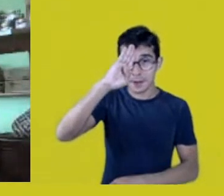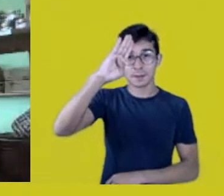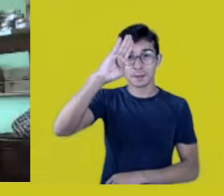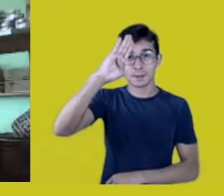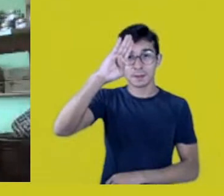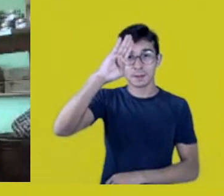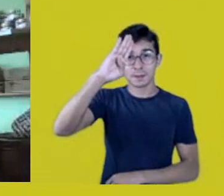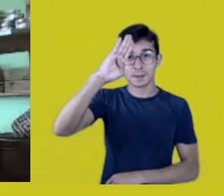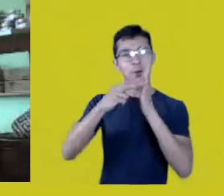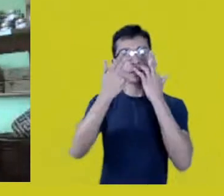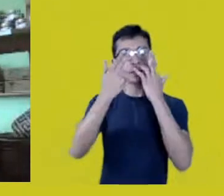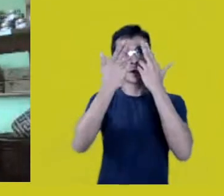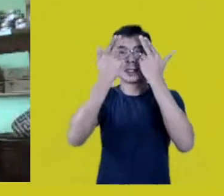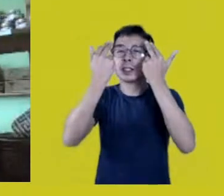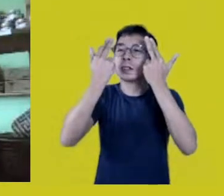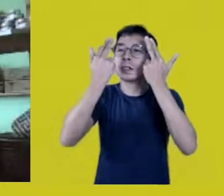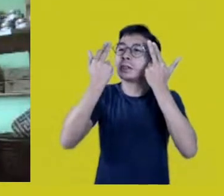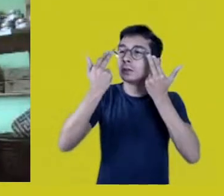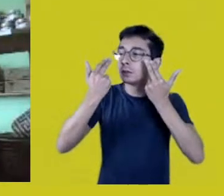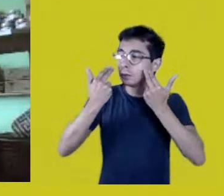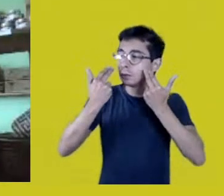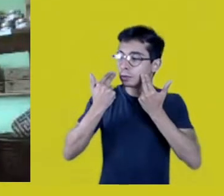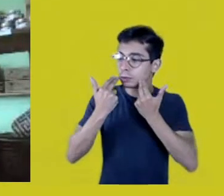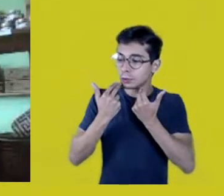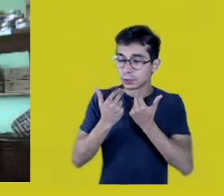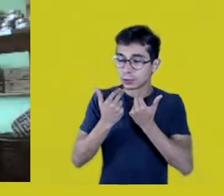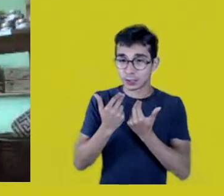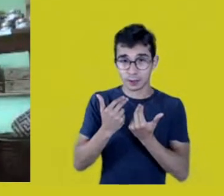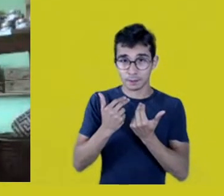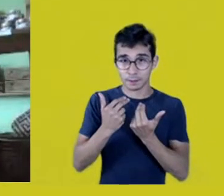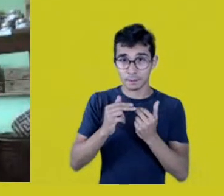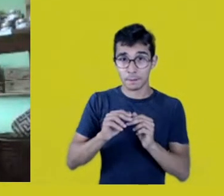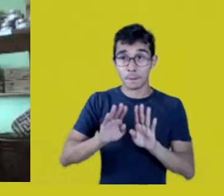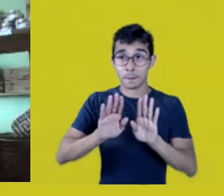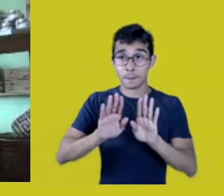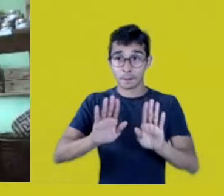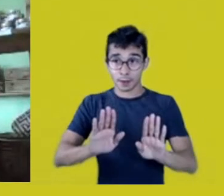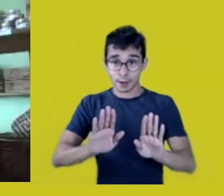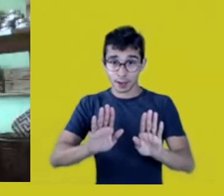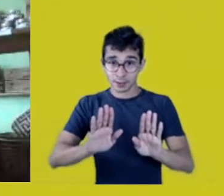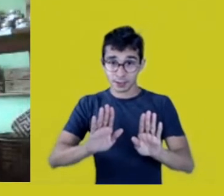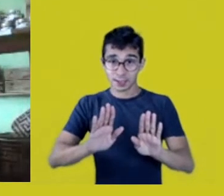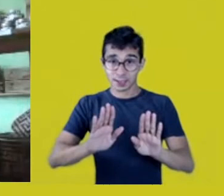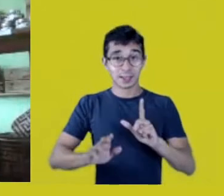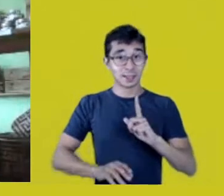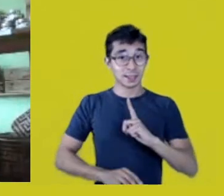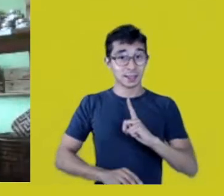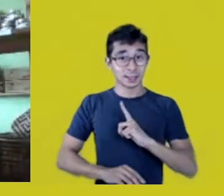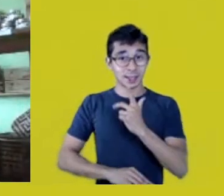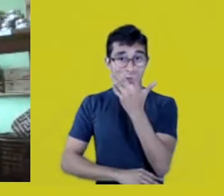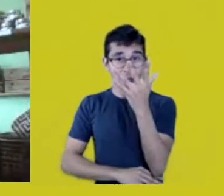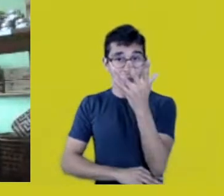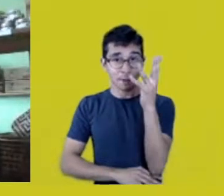but there’s a specific Amazon for each people.